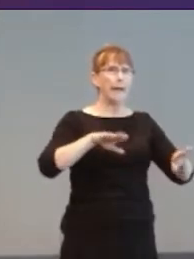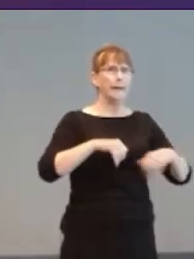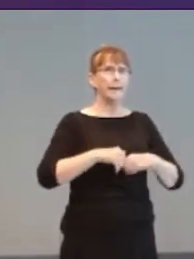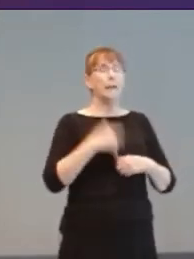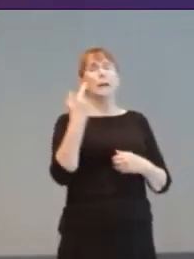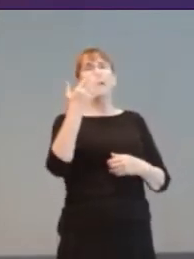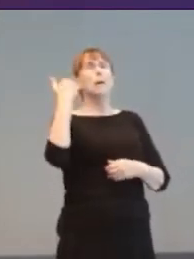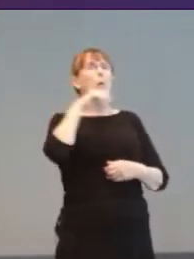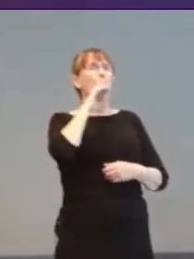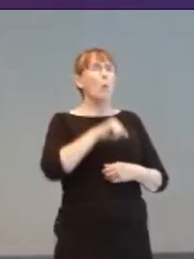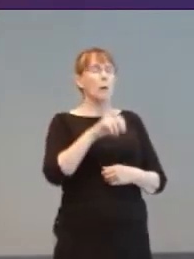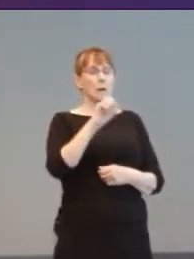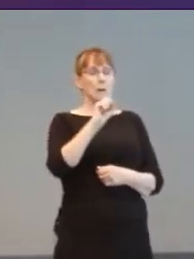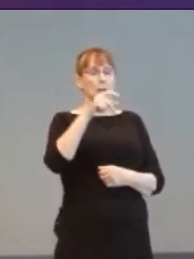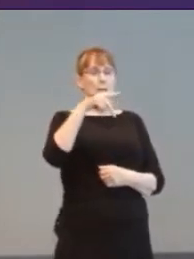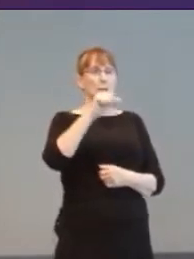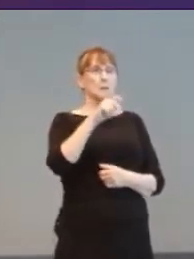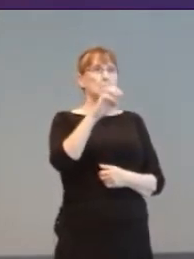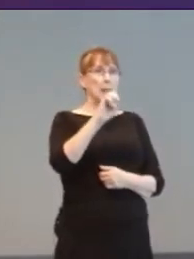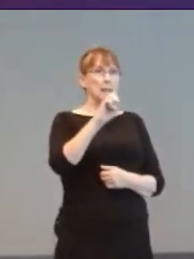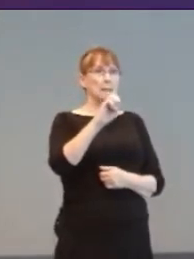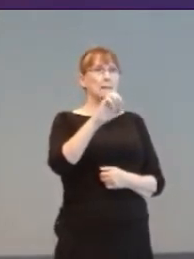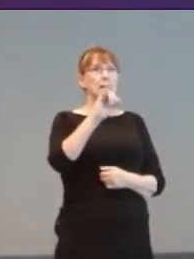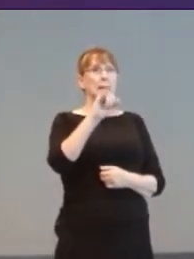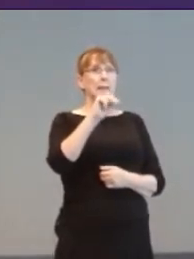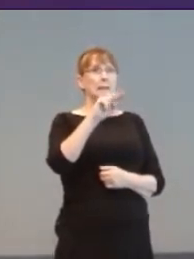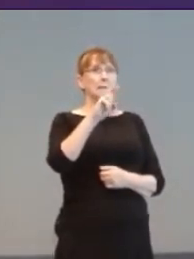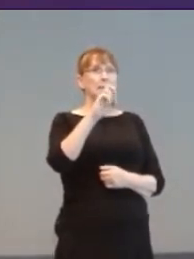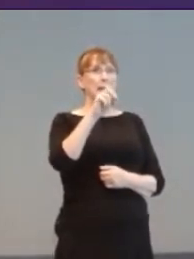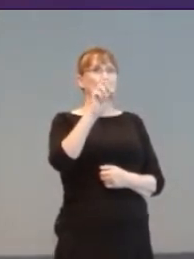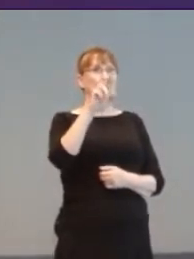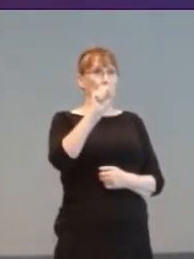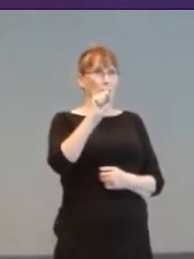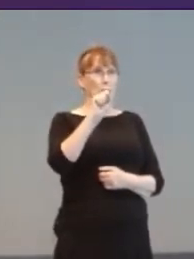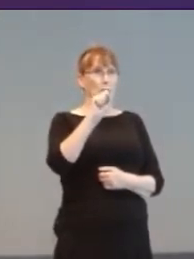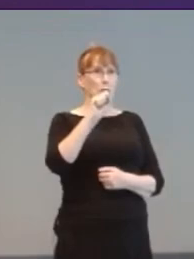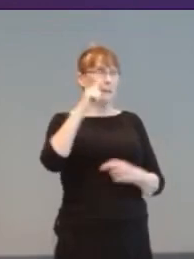were often cranked up so loud that you could feel it in the pit of your stomach.